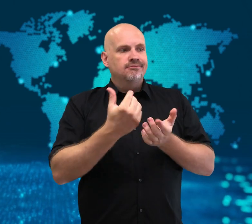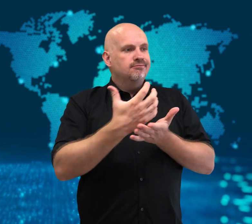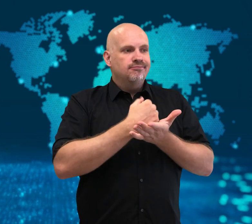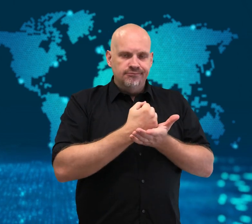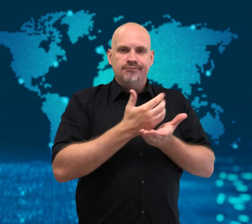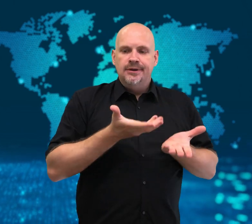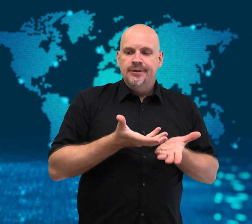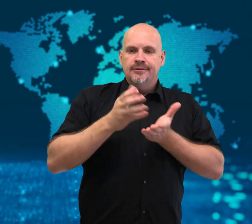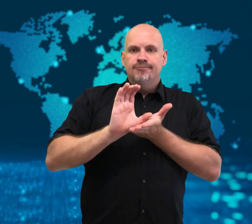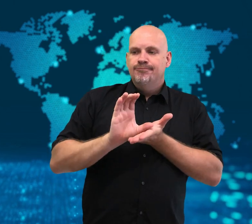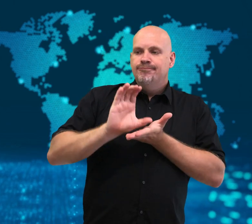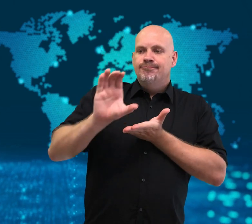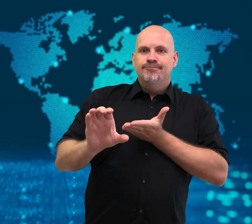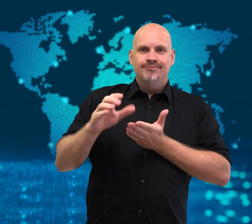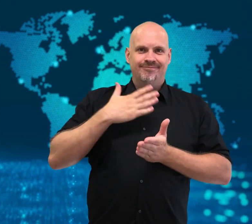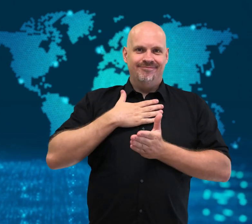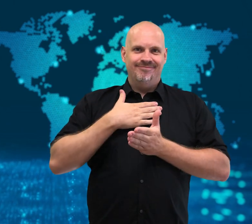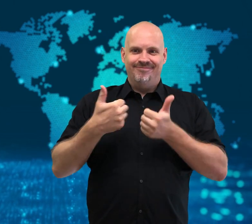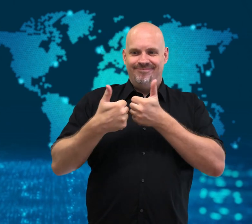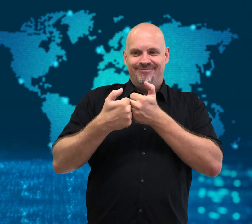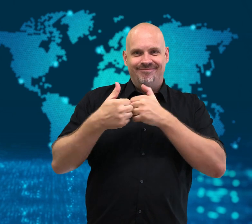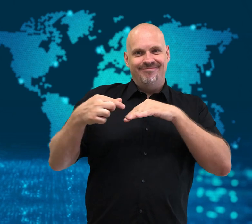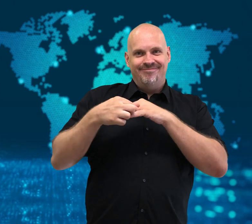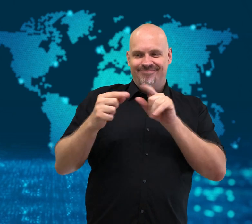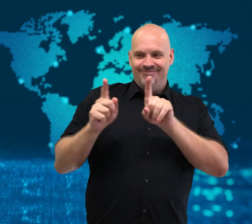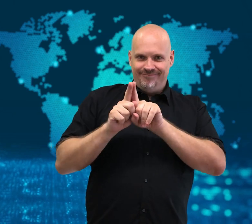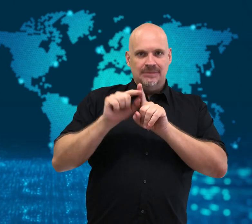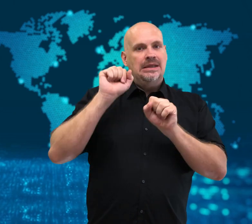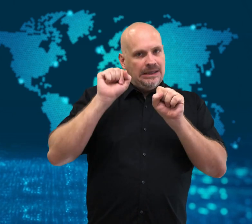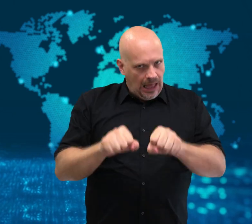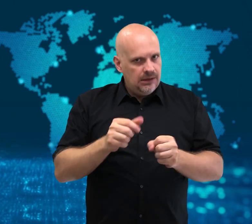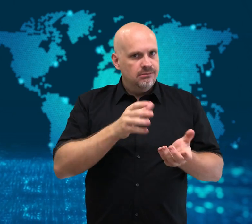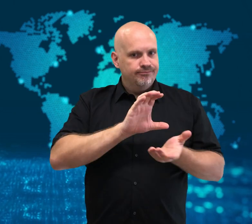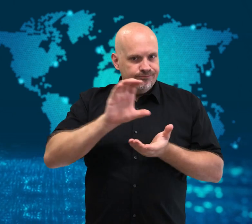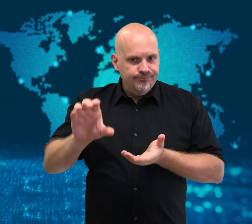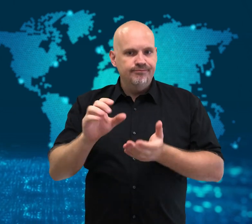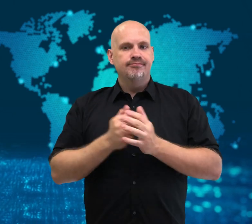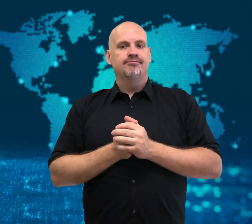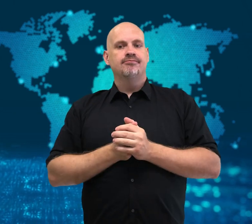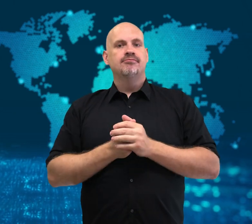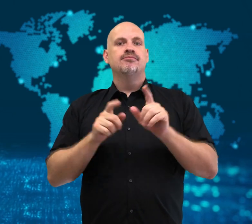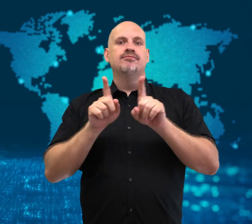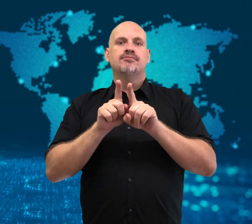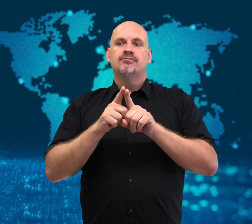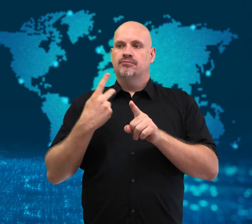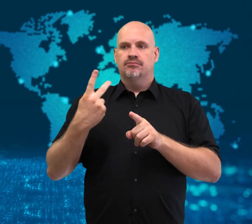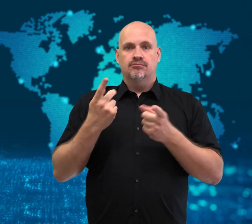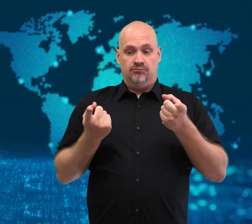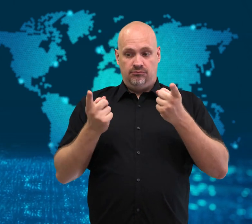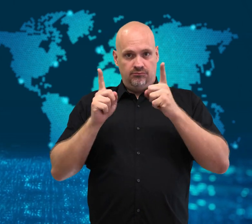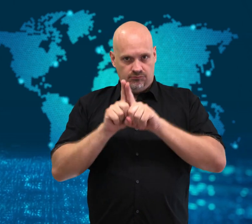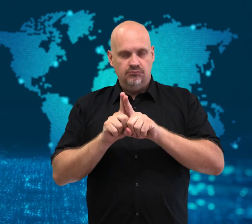and manage their assets as shared property.